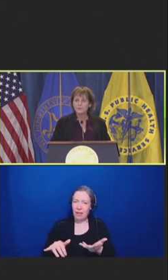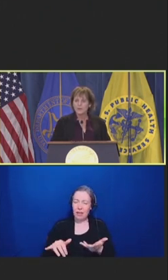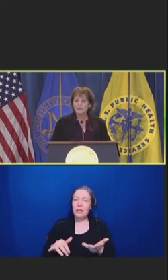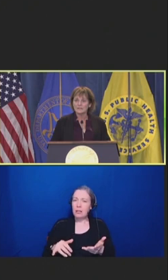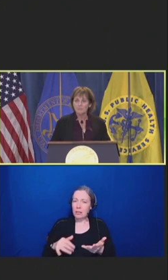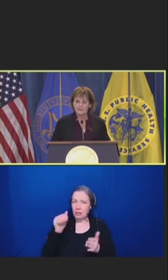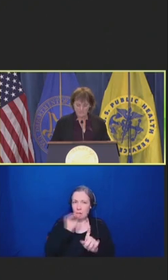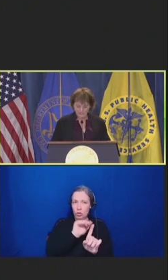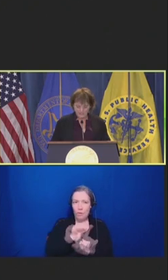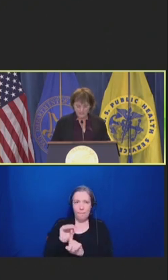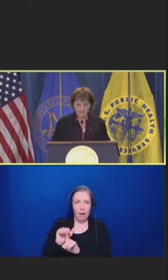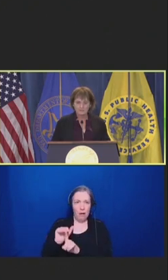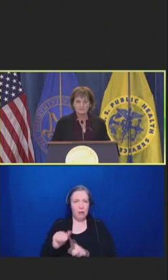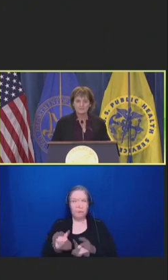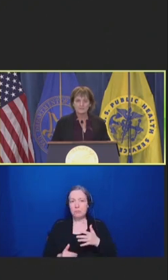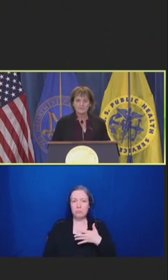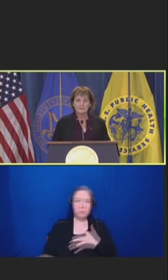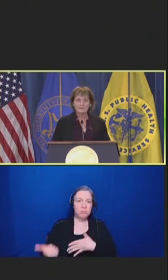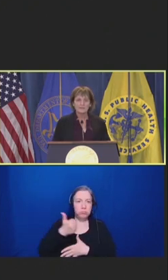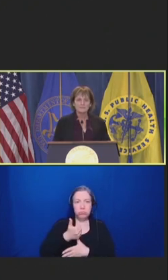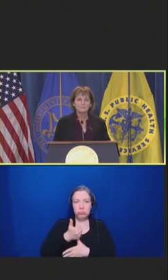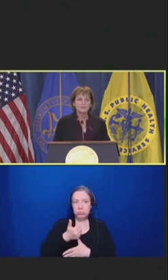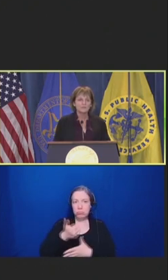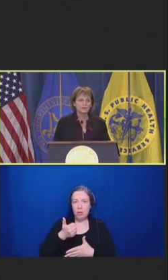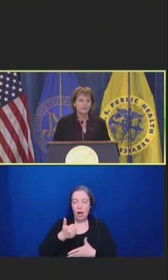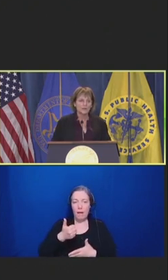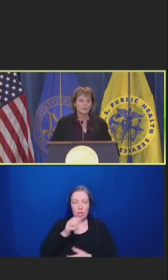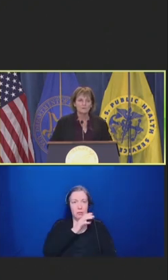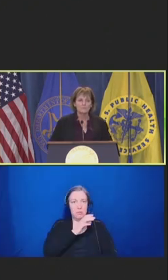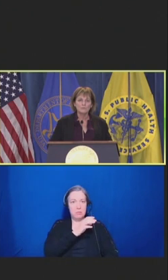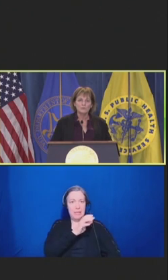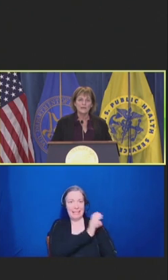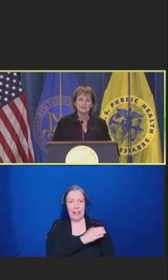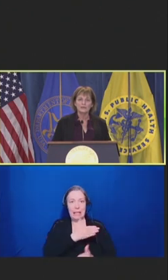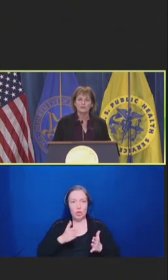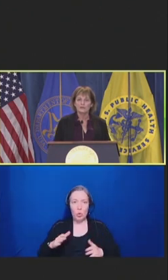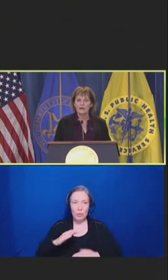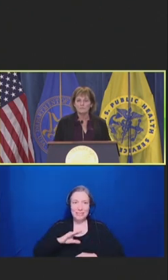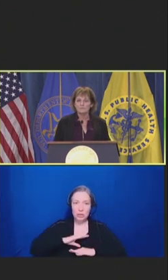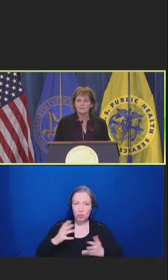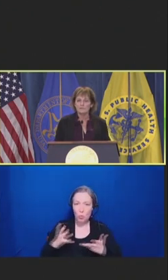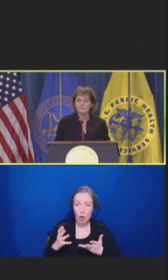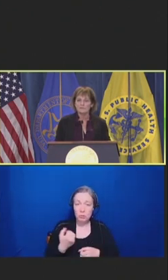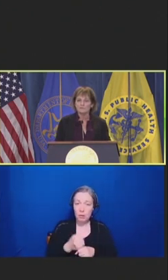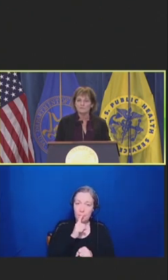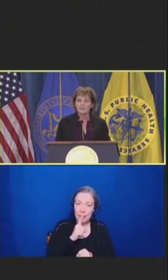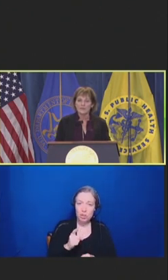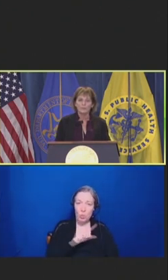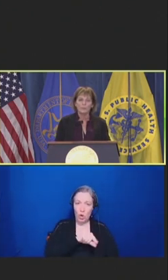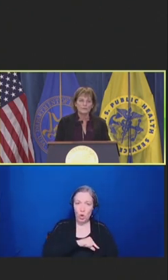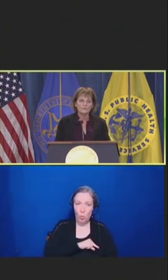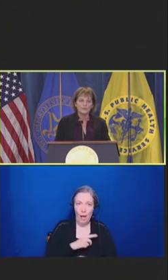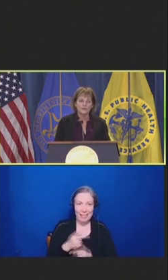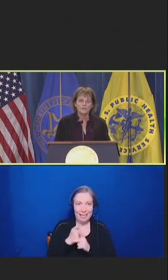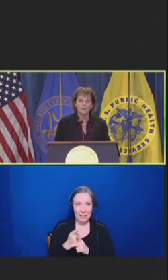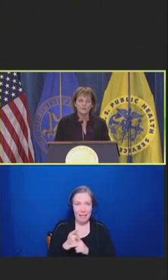quality patient care. Let's make sure that we remove any and all obstacles so that our wonderful healthcare